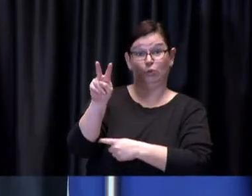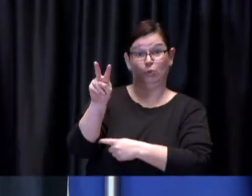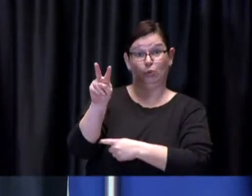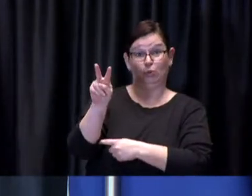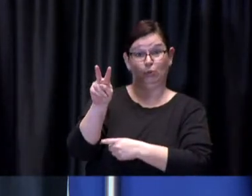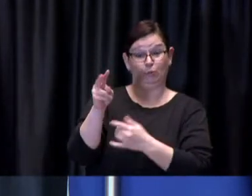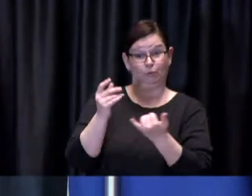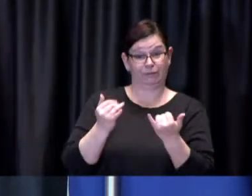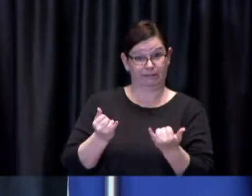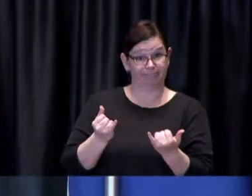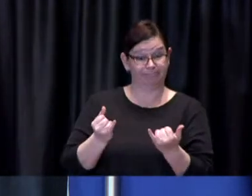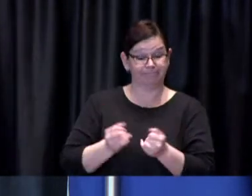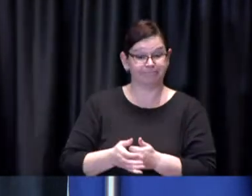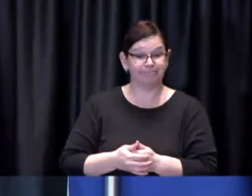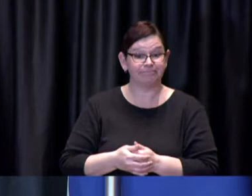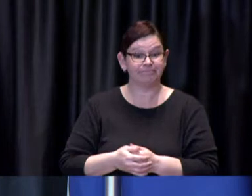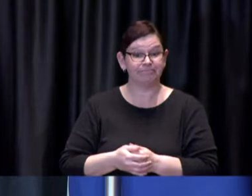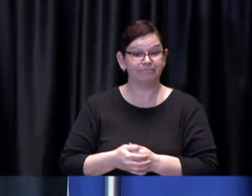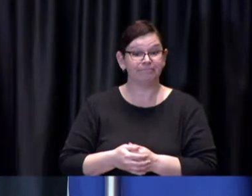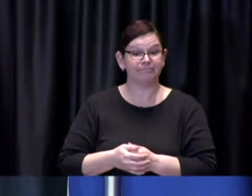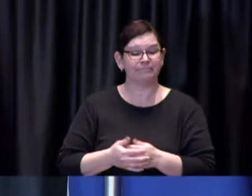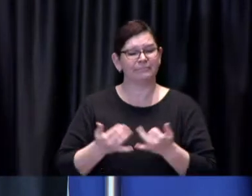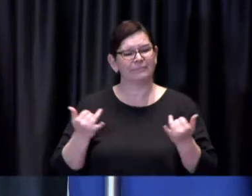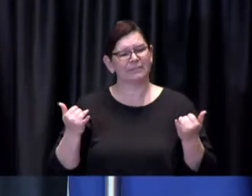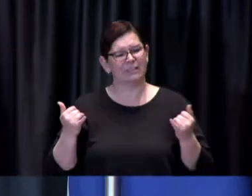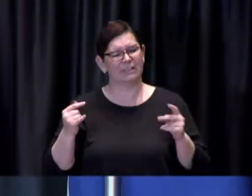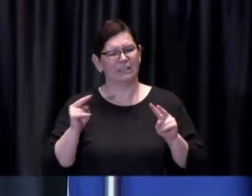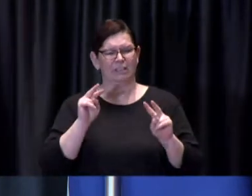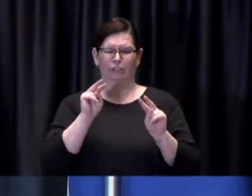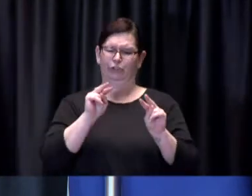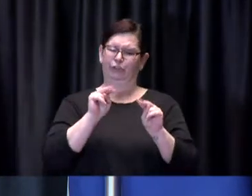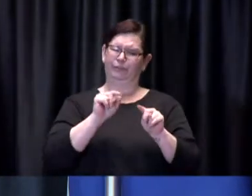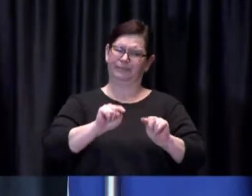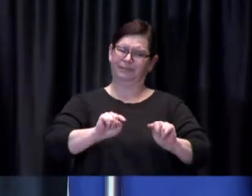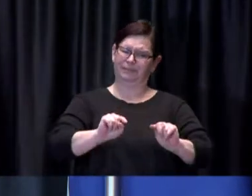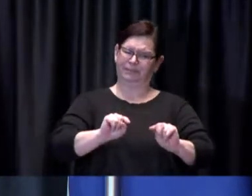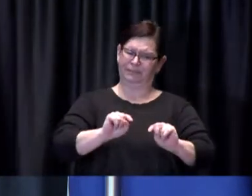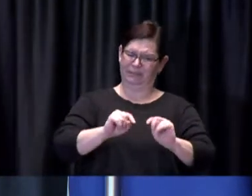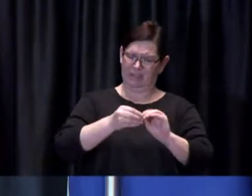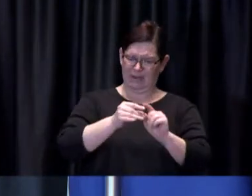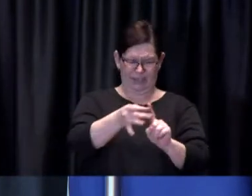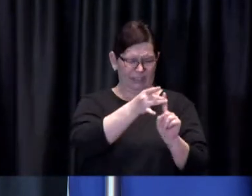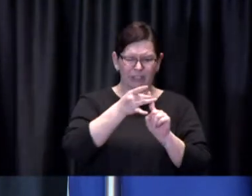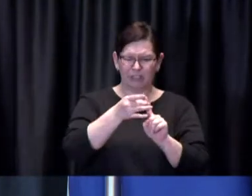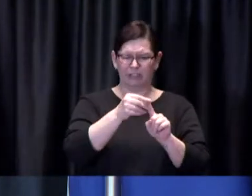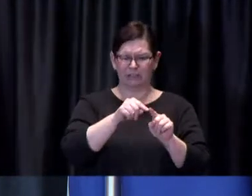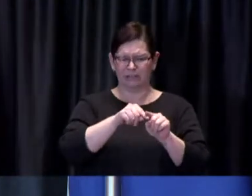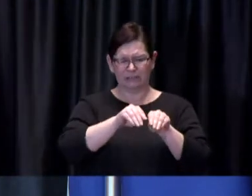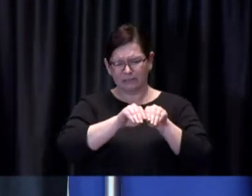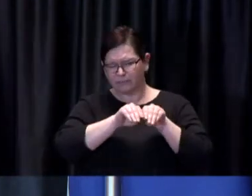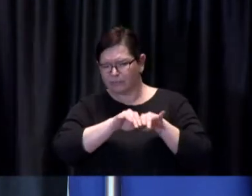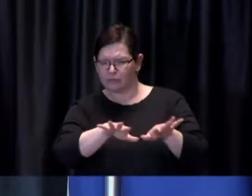When thinking about case counts, variants, and virus spread, I want to mention three things.